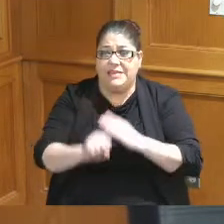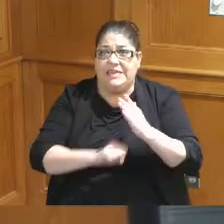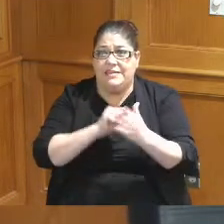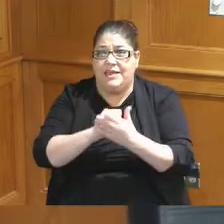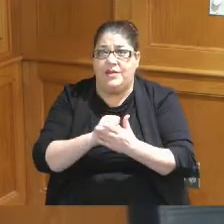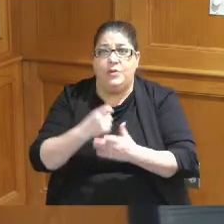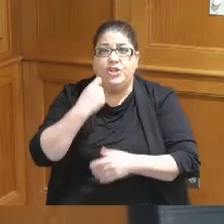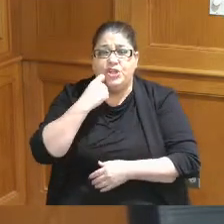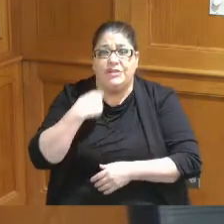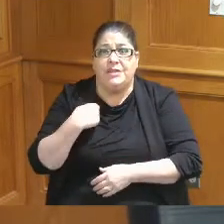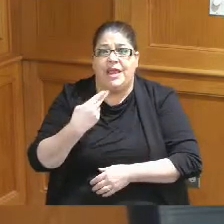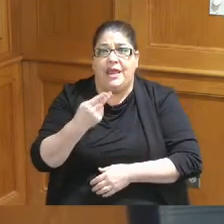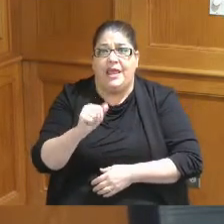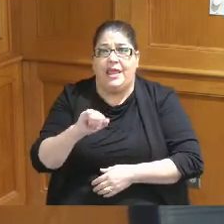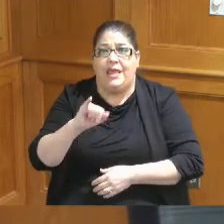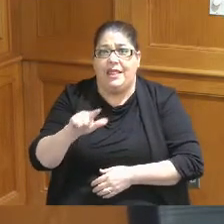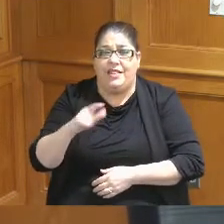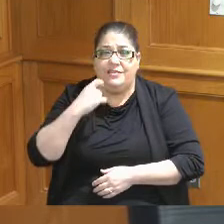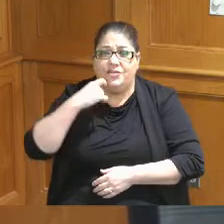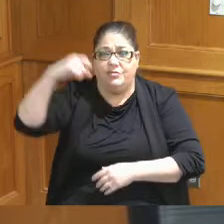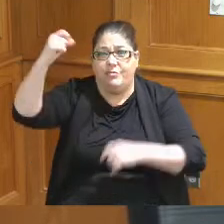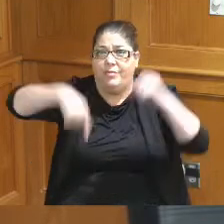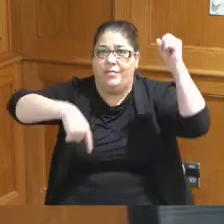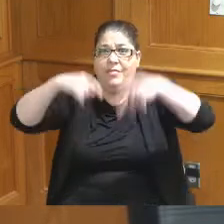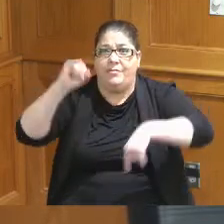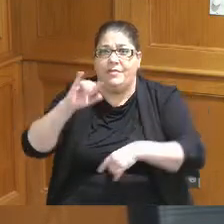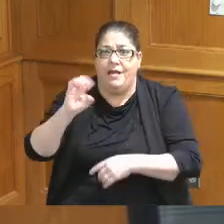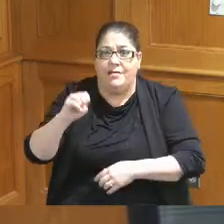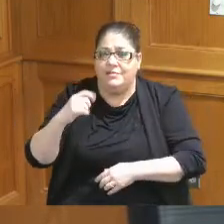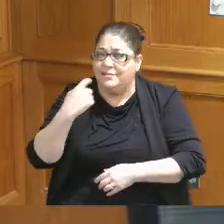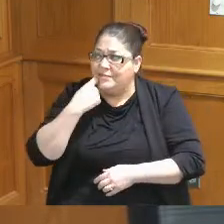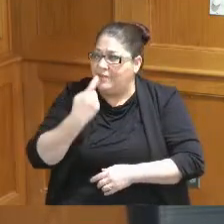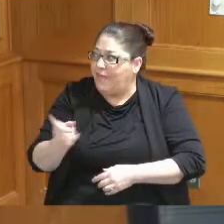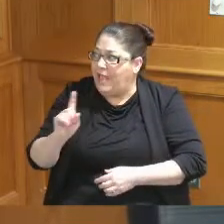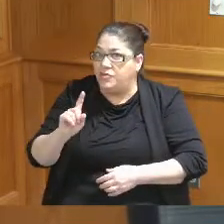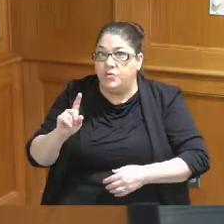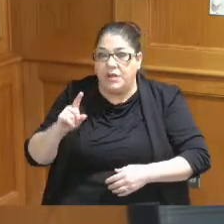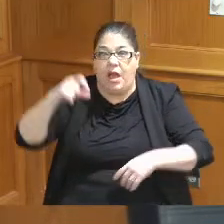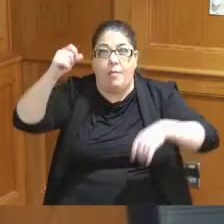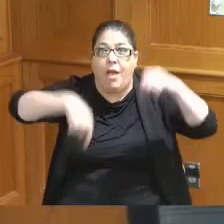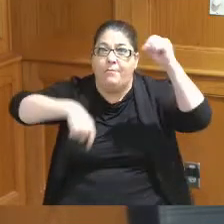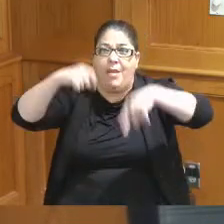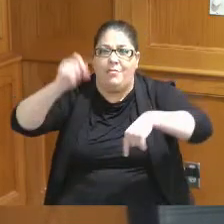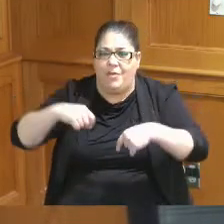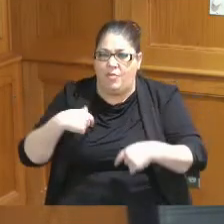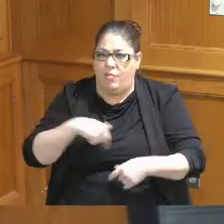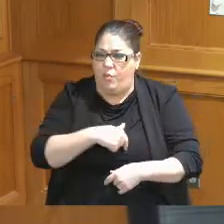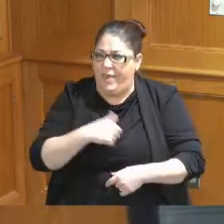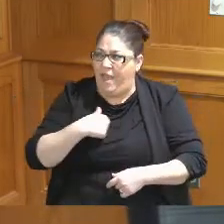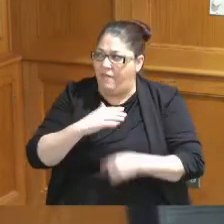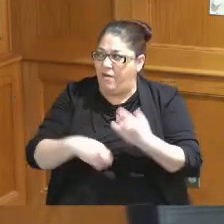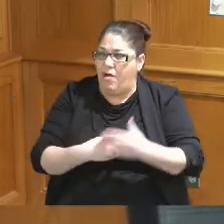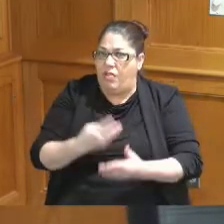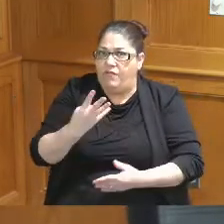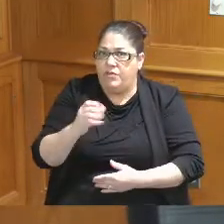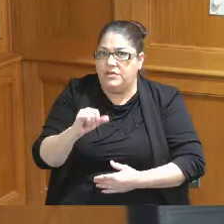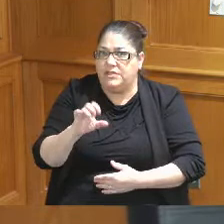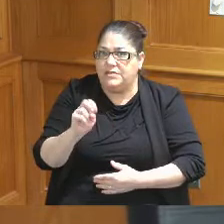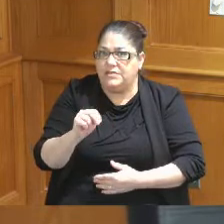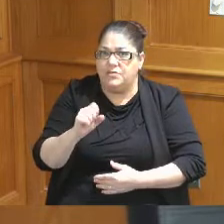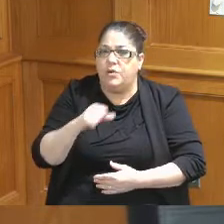hail coming down I think was it this week or last week so we don't get additional conventions for